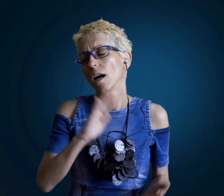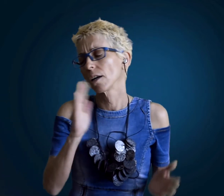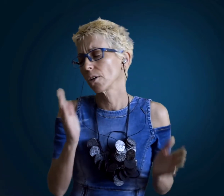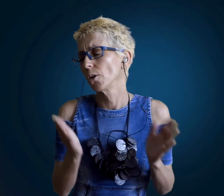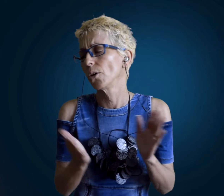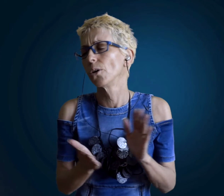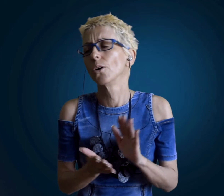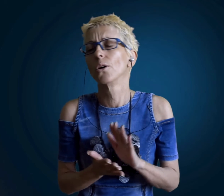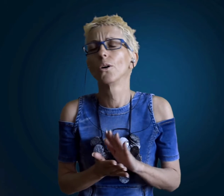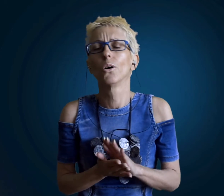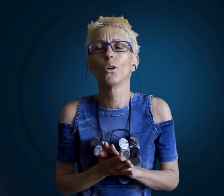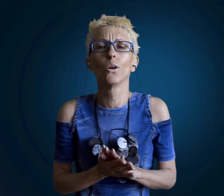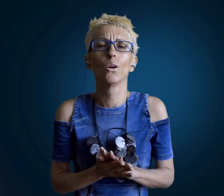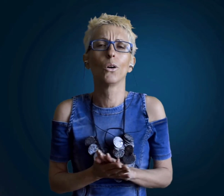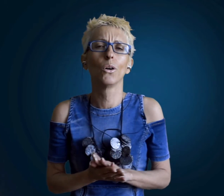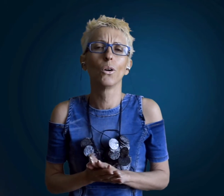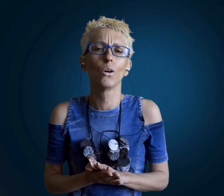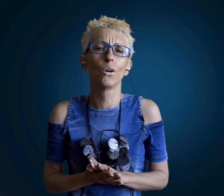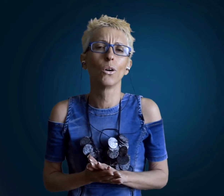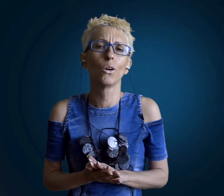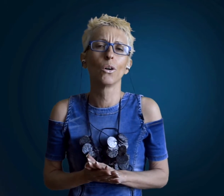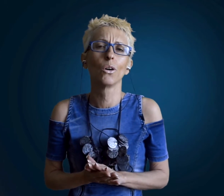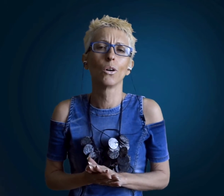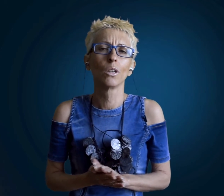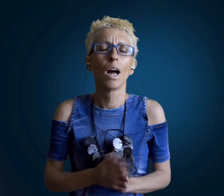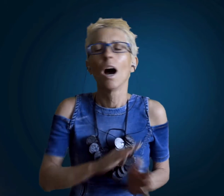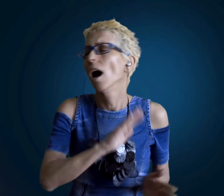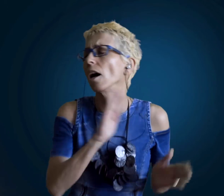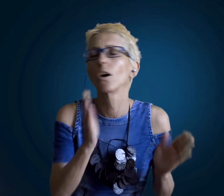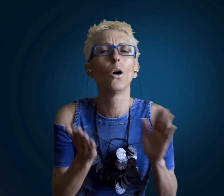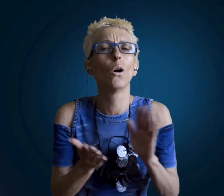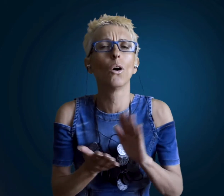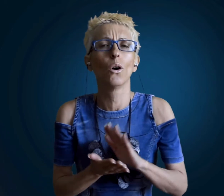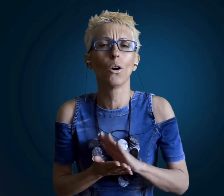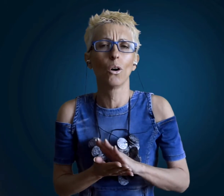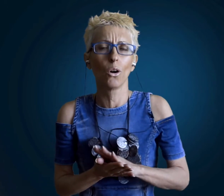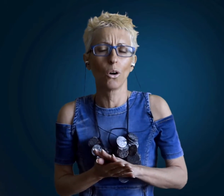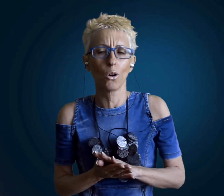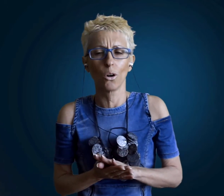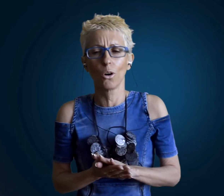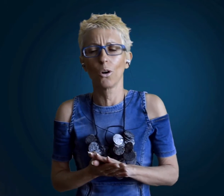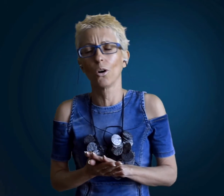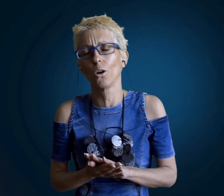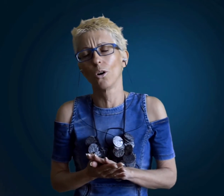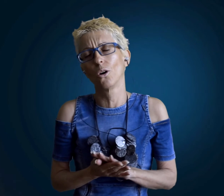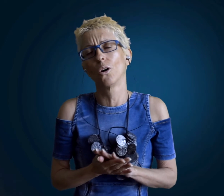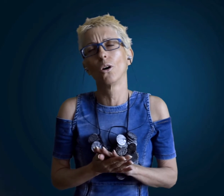all